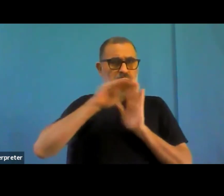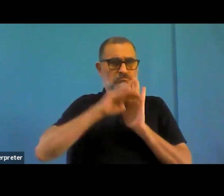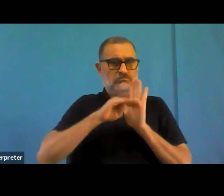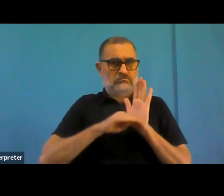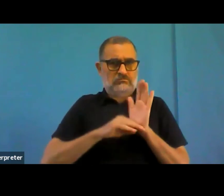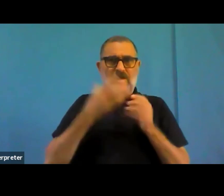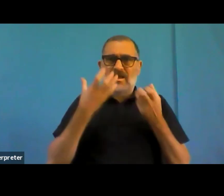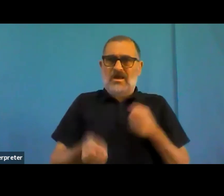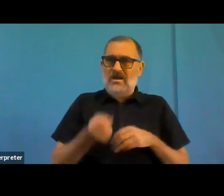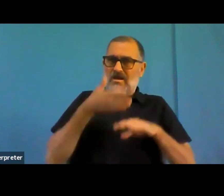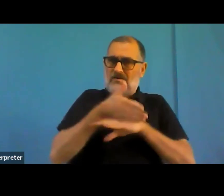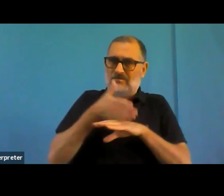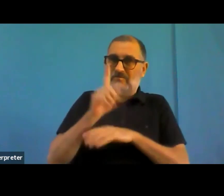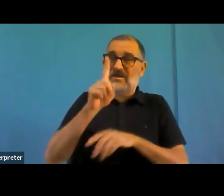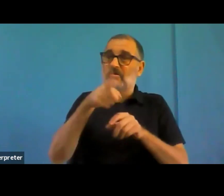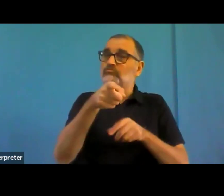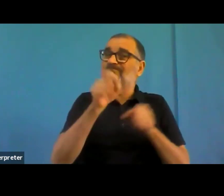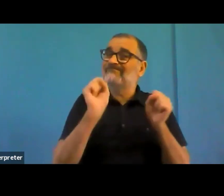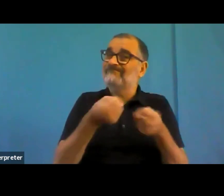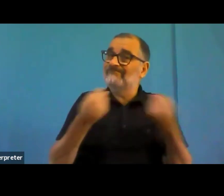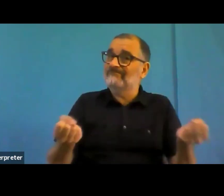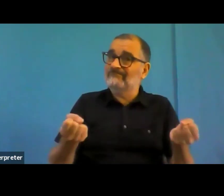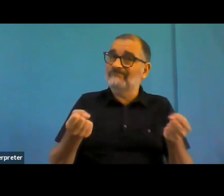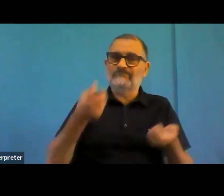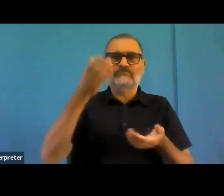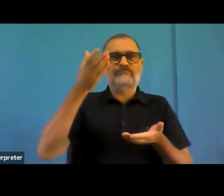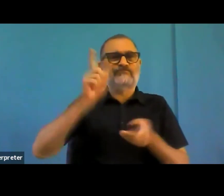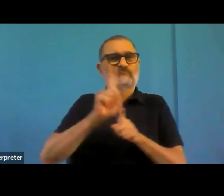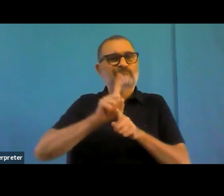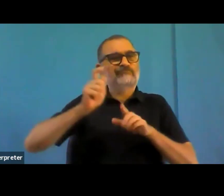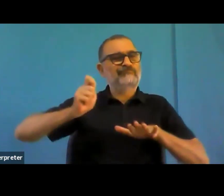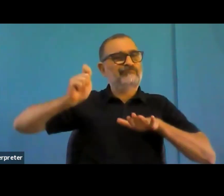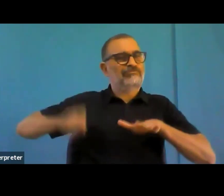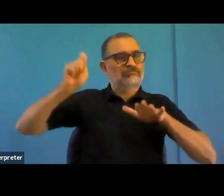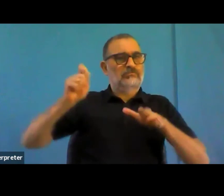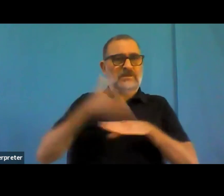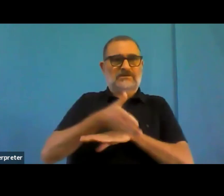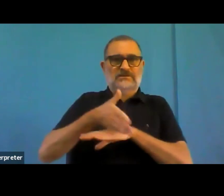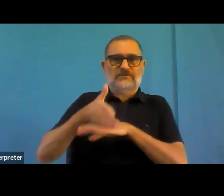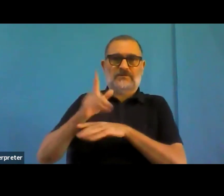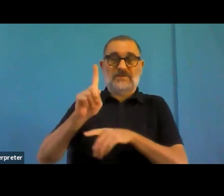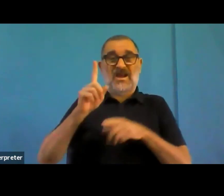And then that's fine. That is not how this is to be interpreted. So very important feedback there.